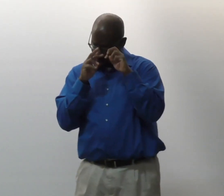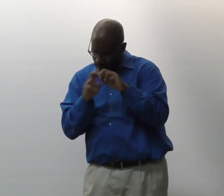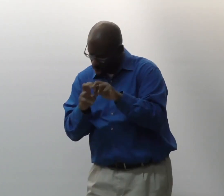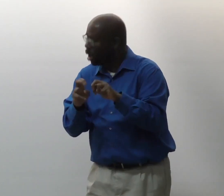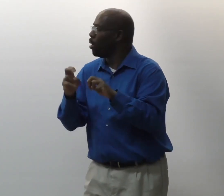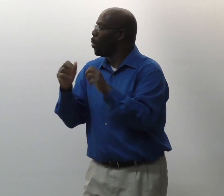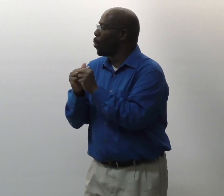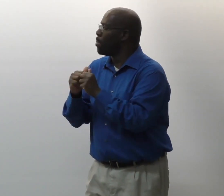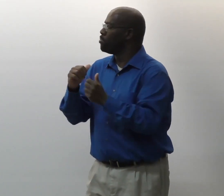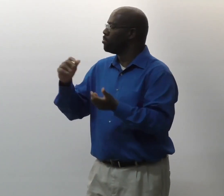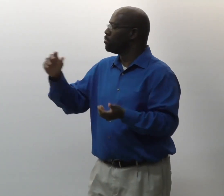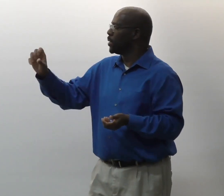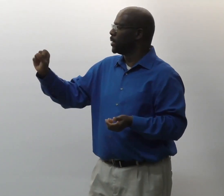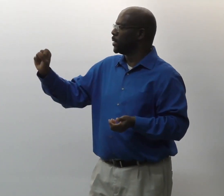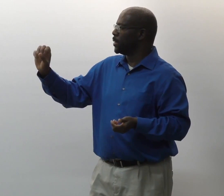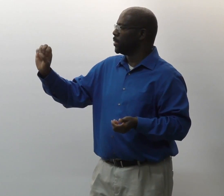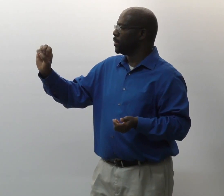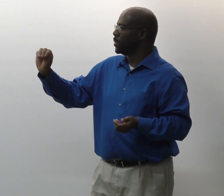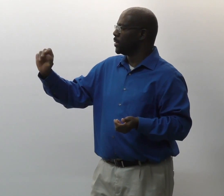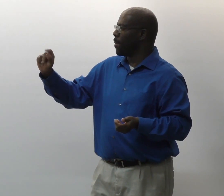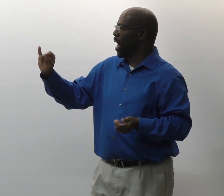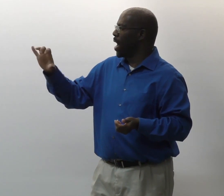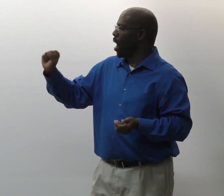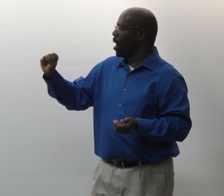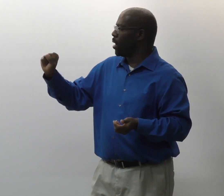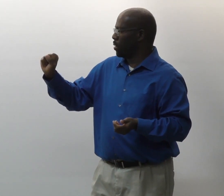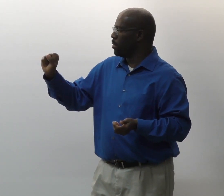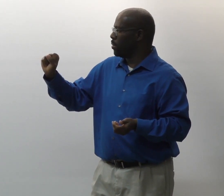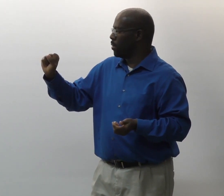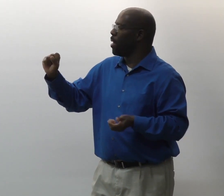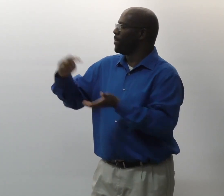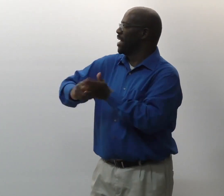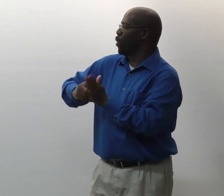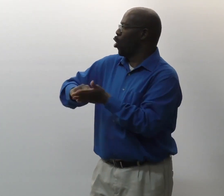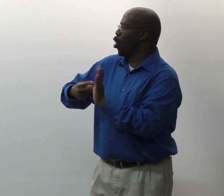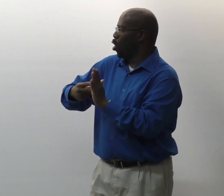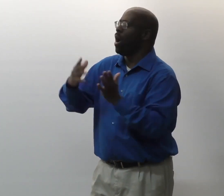and then look further into it in terms of the semantics,